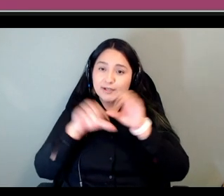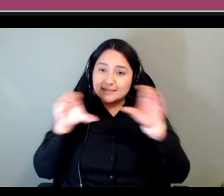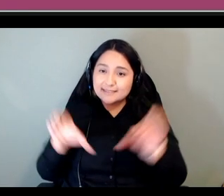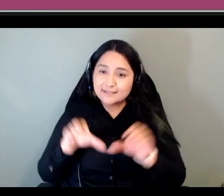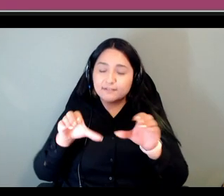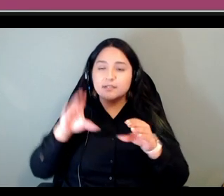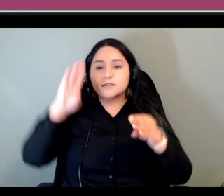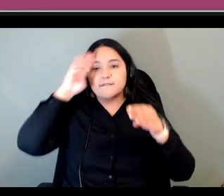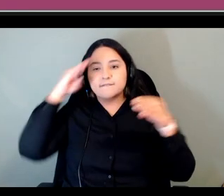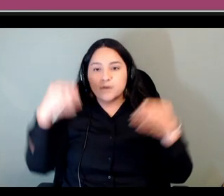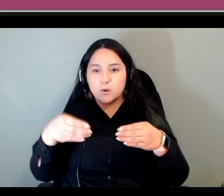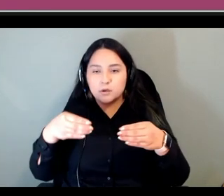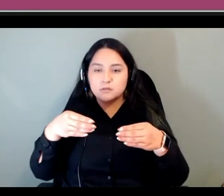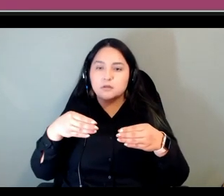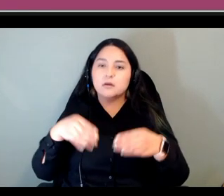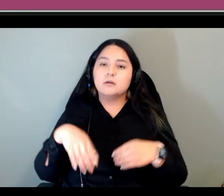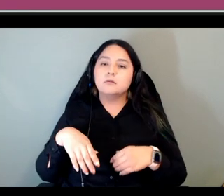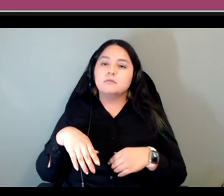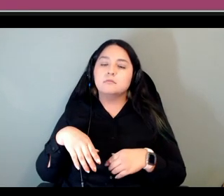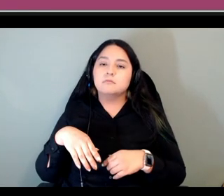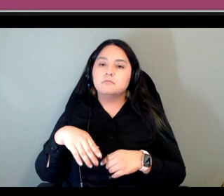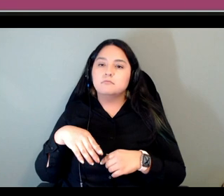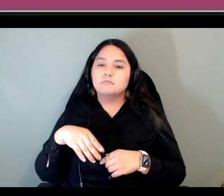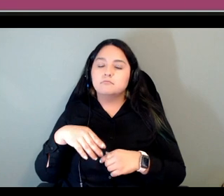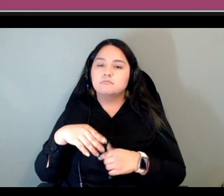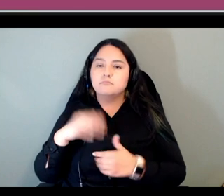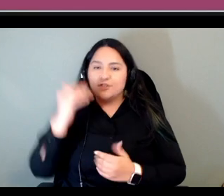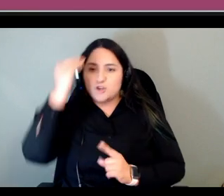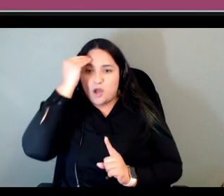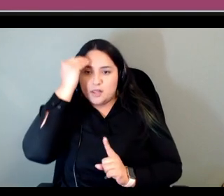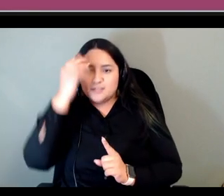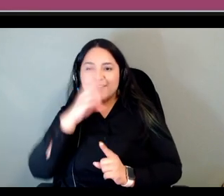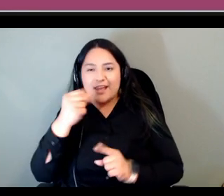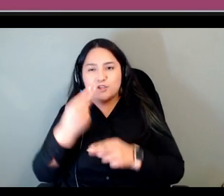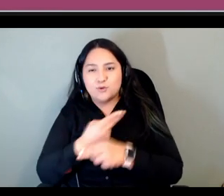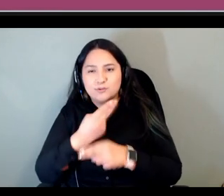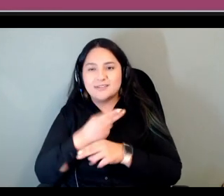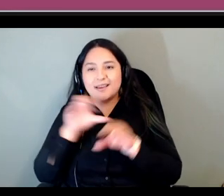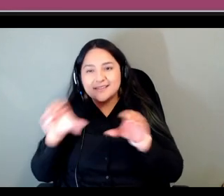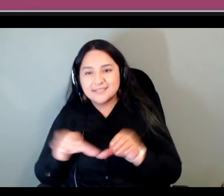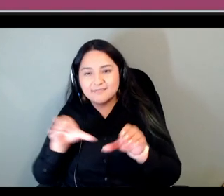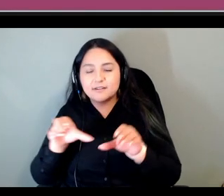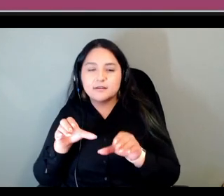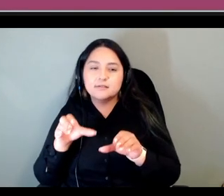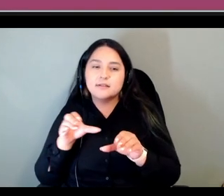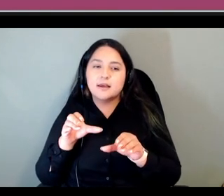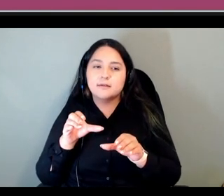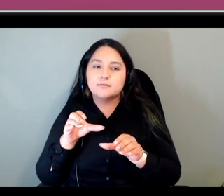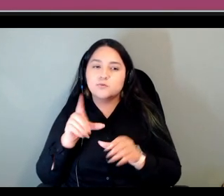procedural knowledge but we focused mostly on using activities that dealt with listening